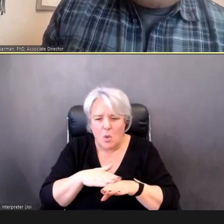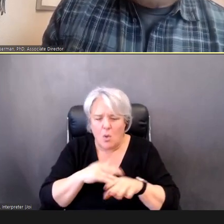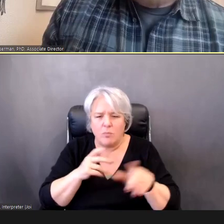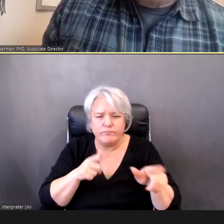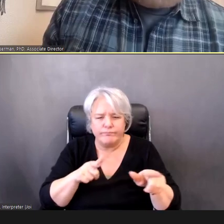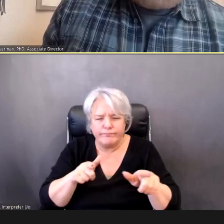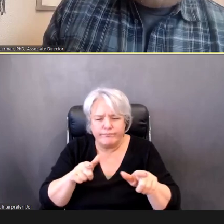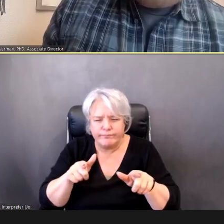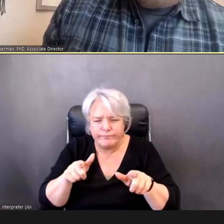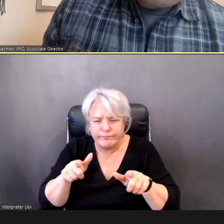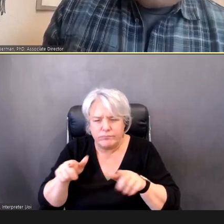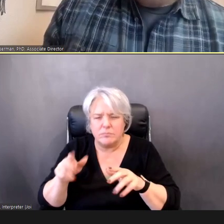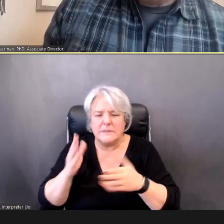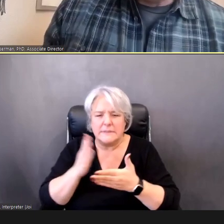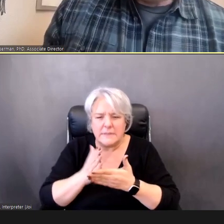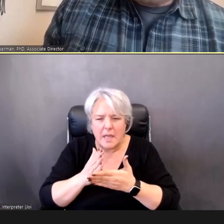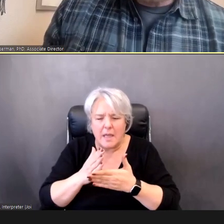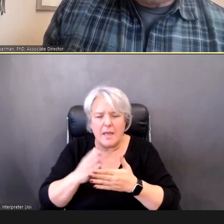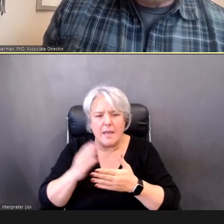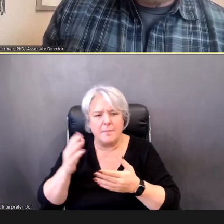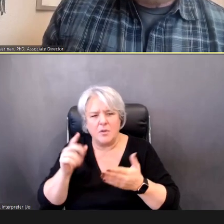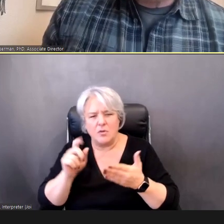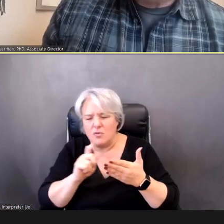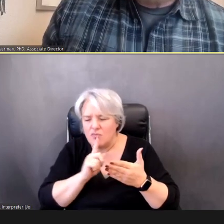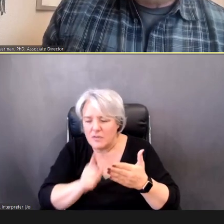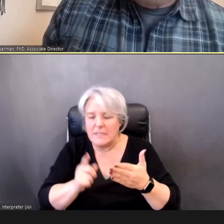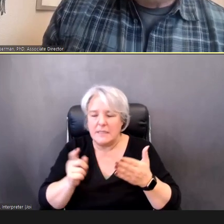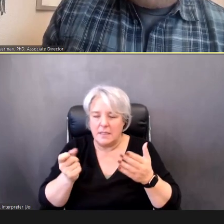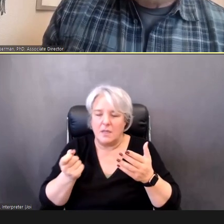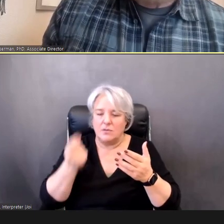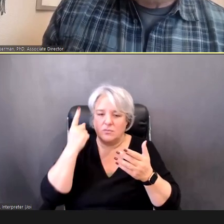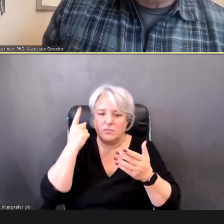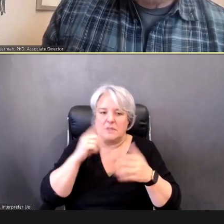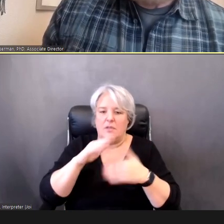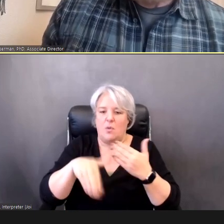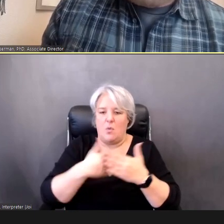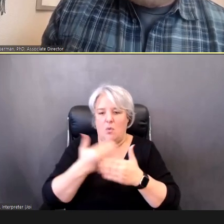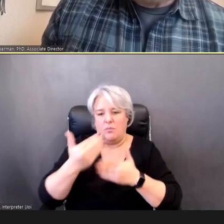and really get this whole process nailed down.